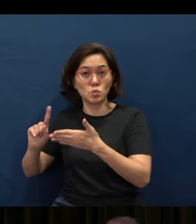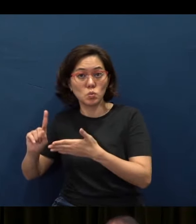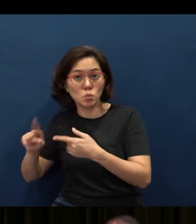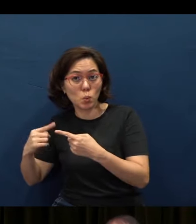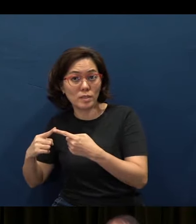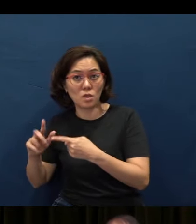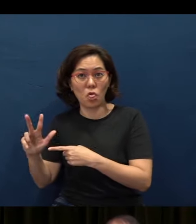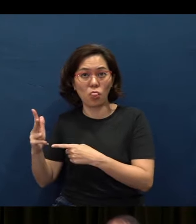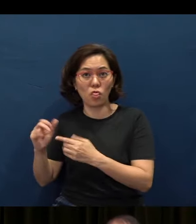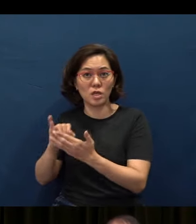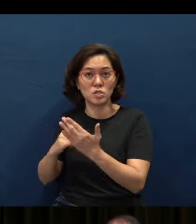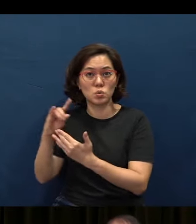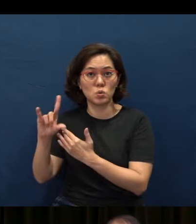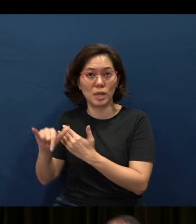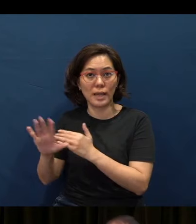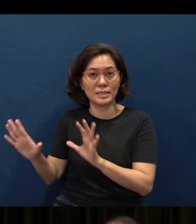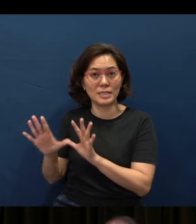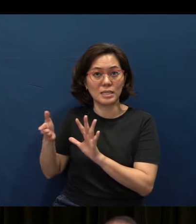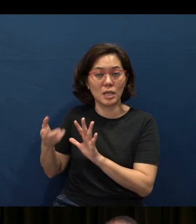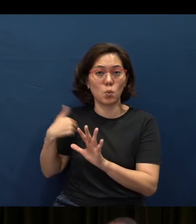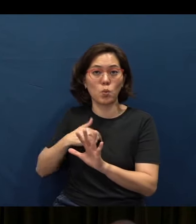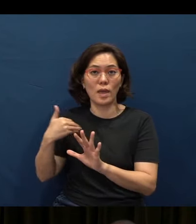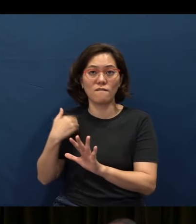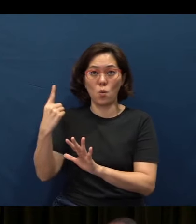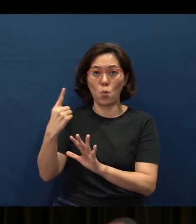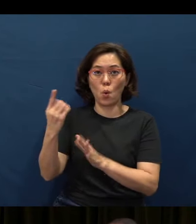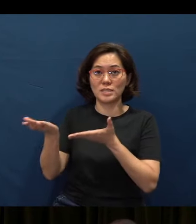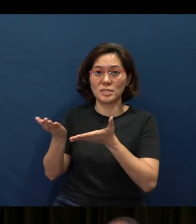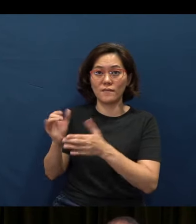3rd of July, Sunday, we will have only one service at 10am